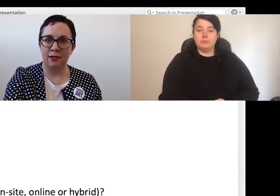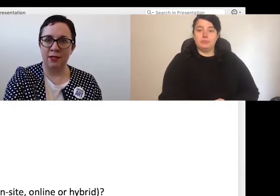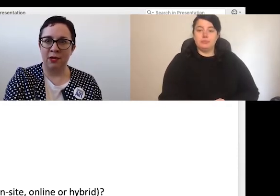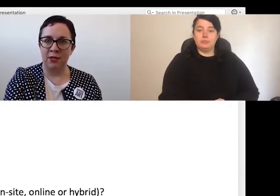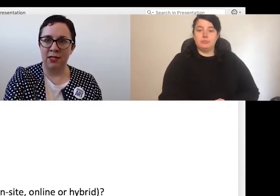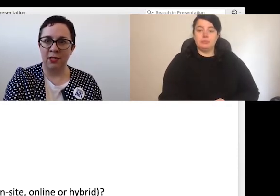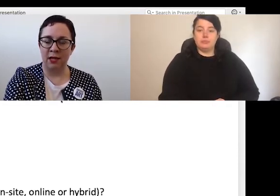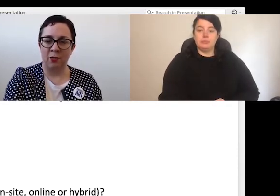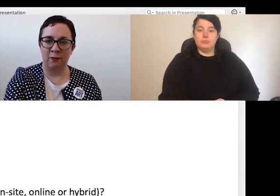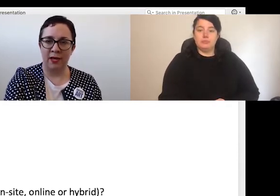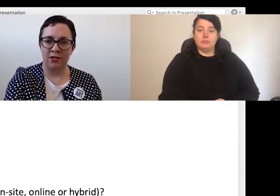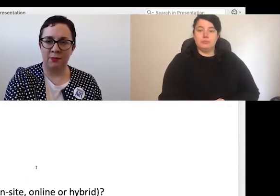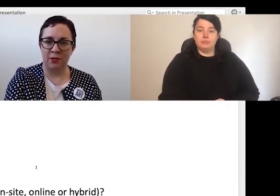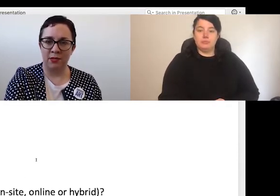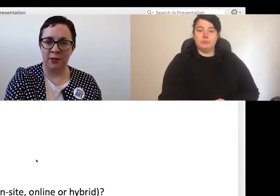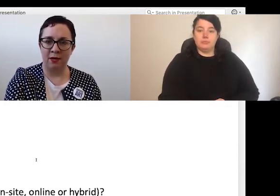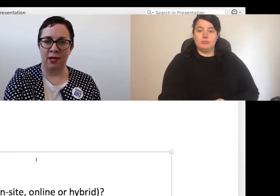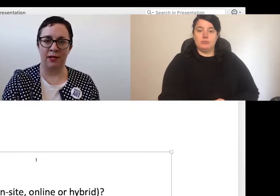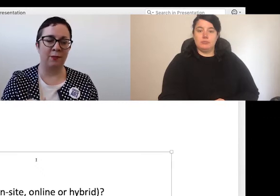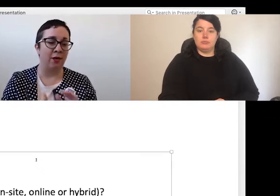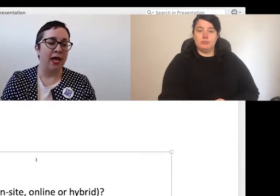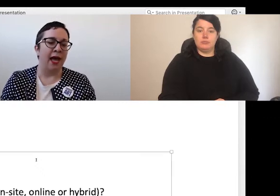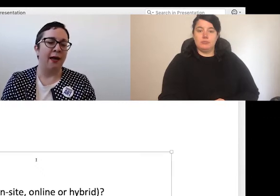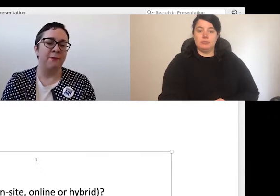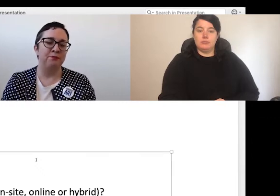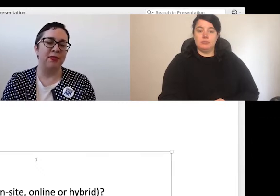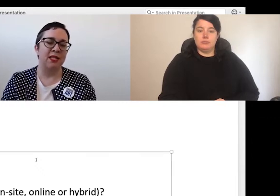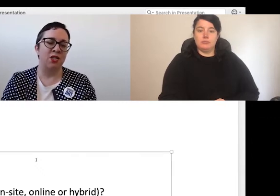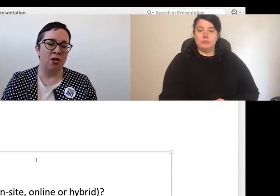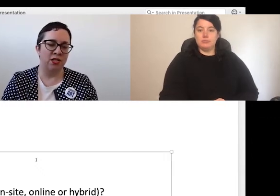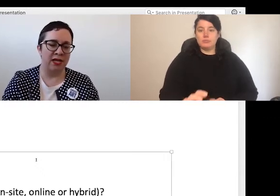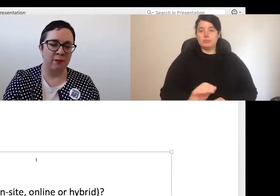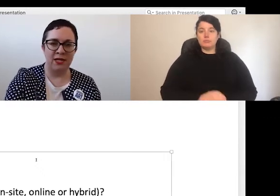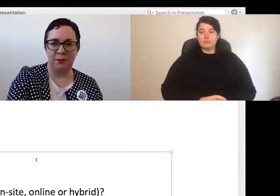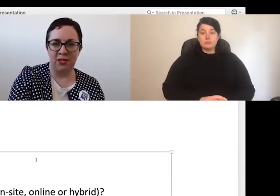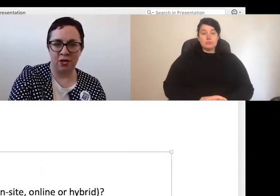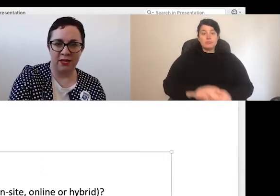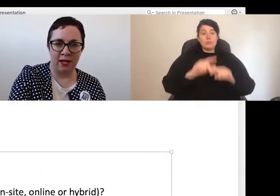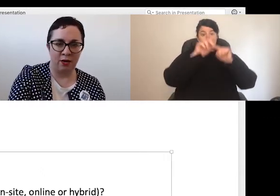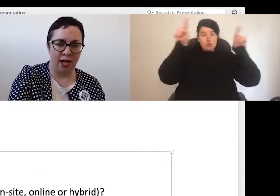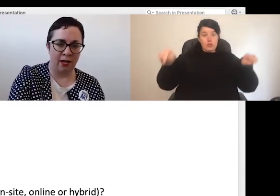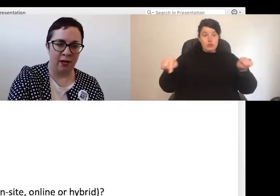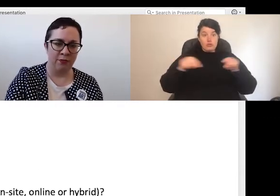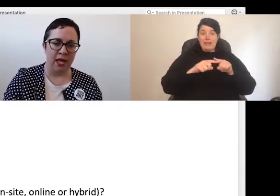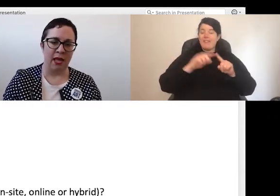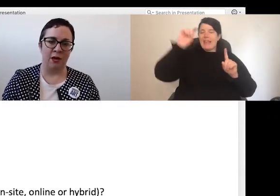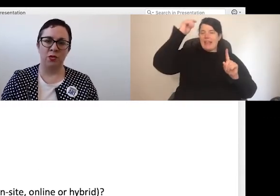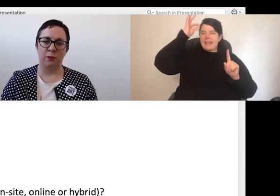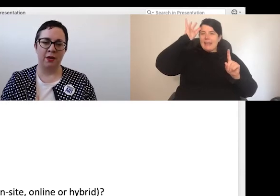Sorry, one second. There we go. On screen at the moment is the picture of a yellow highlighter which will be on